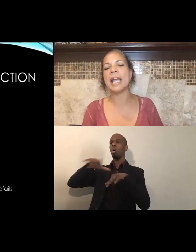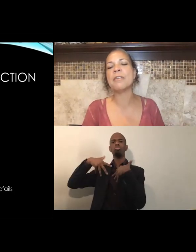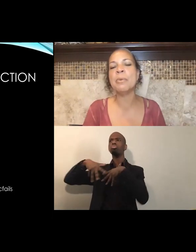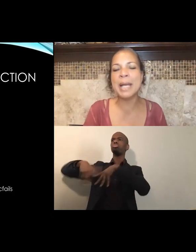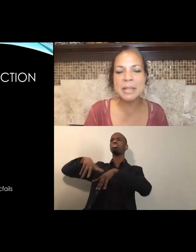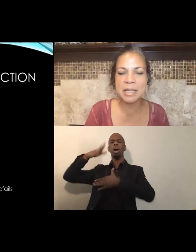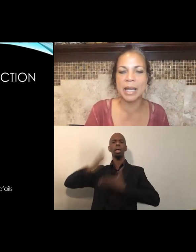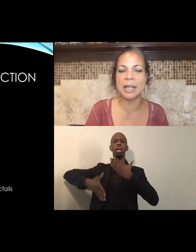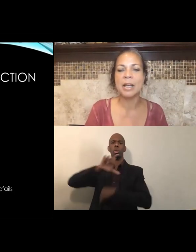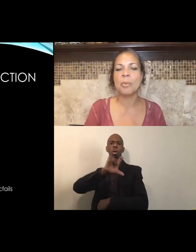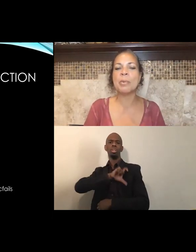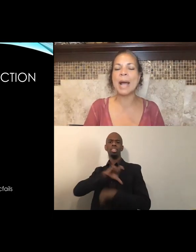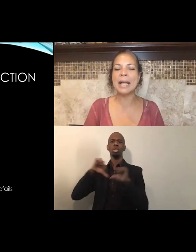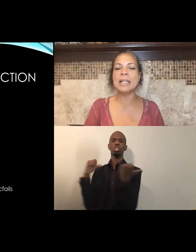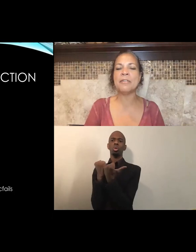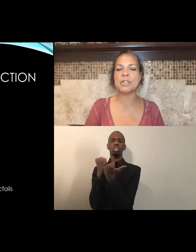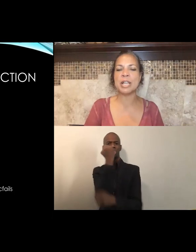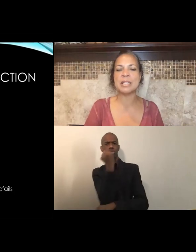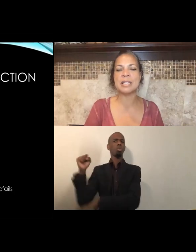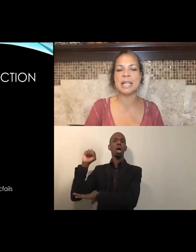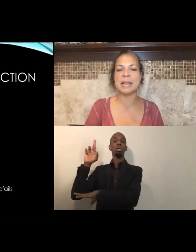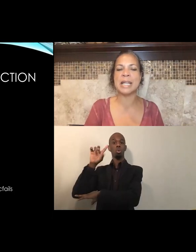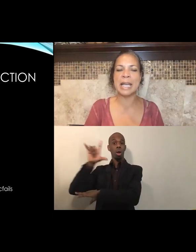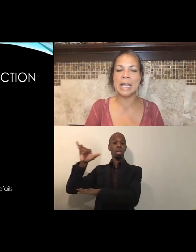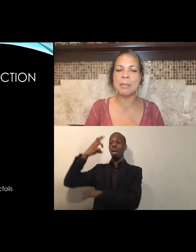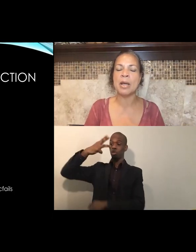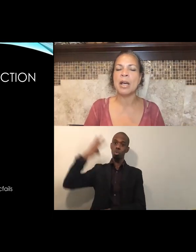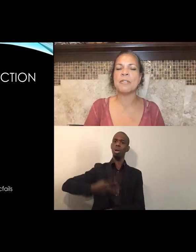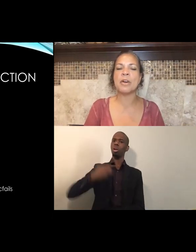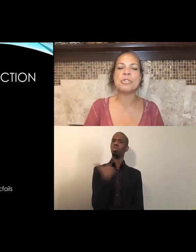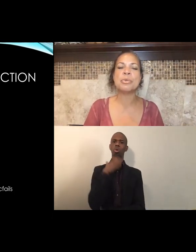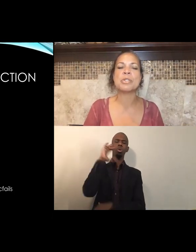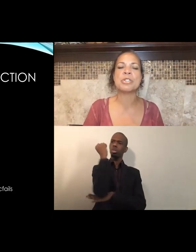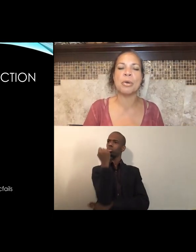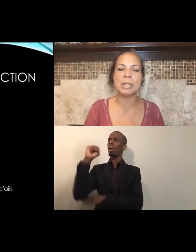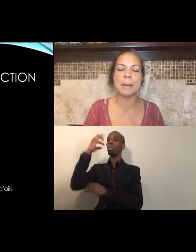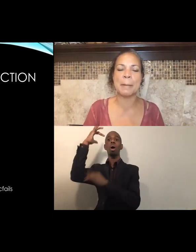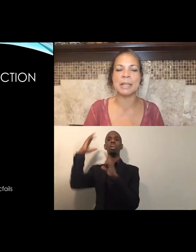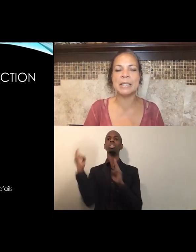Every Wednesday, we rally for justice, in the name of those who were stolen by police,